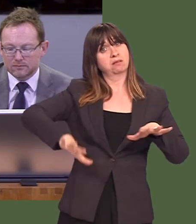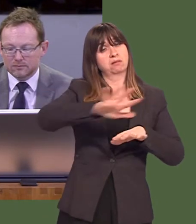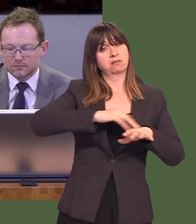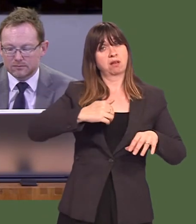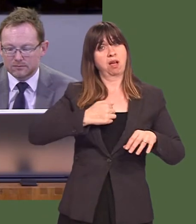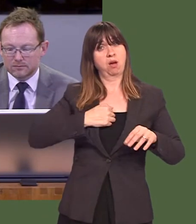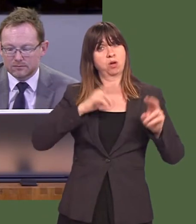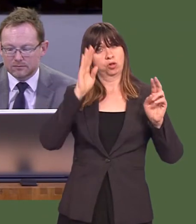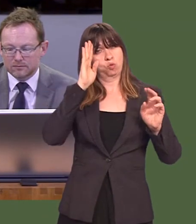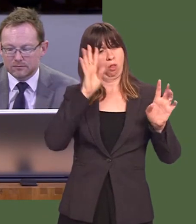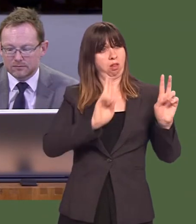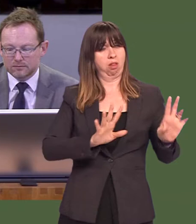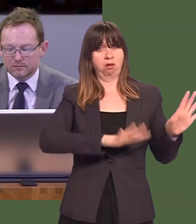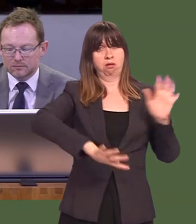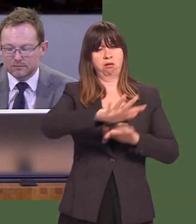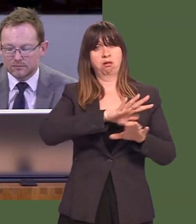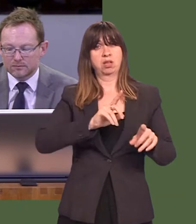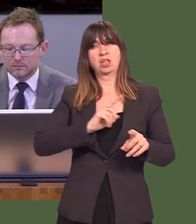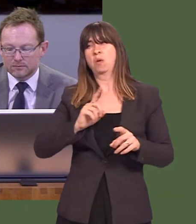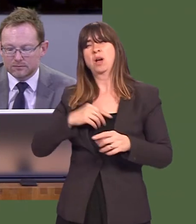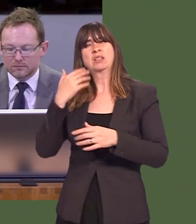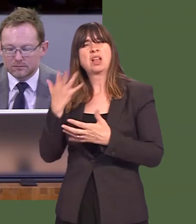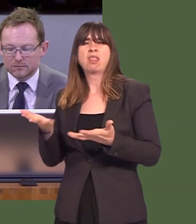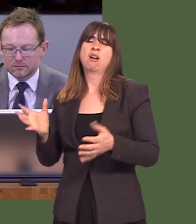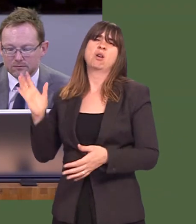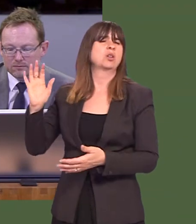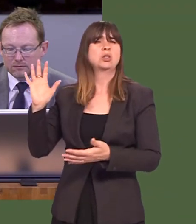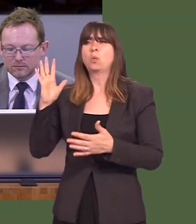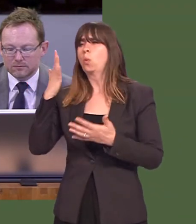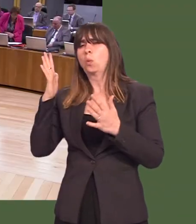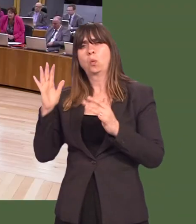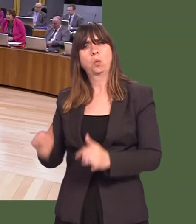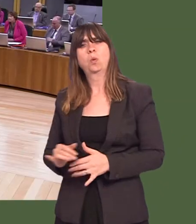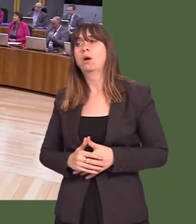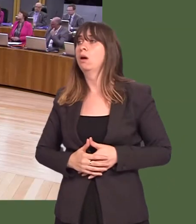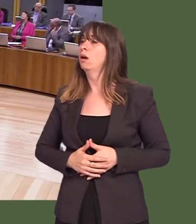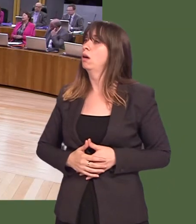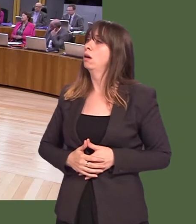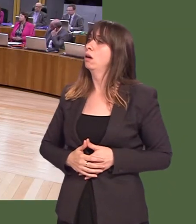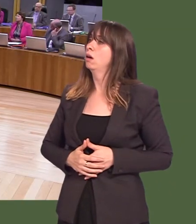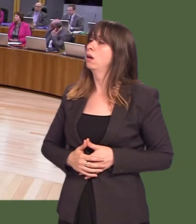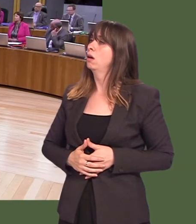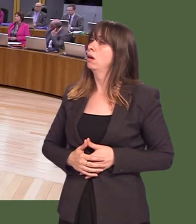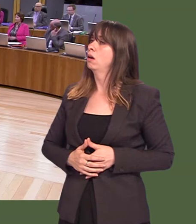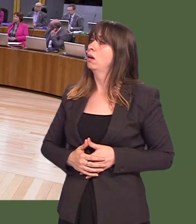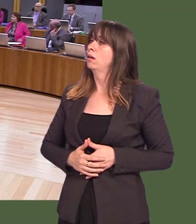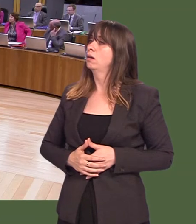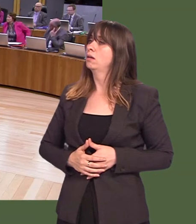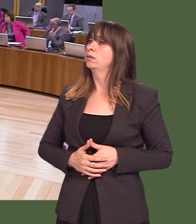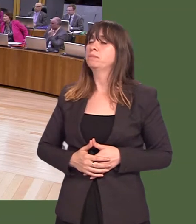on in our schools to try to prevent these wasteful deaths. Carwyn Jones: Well, I did note the Prime Ministerís announcement recently where she talked about